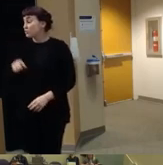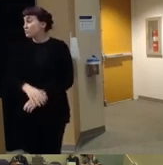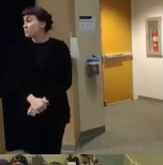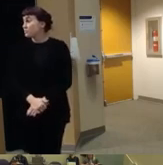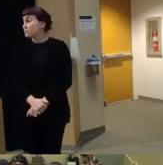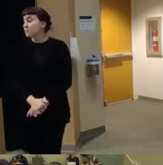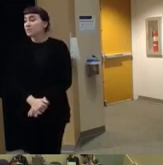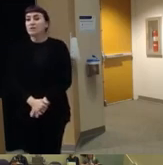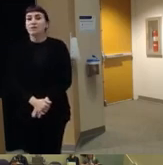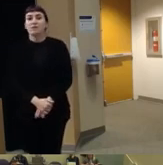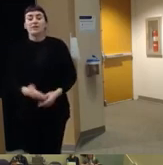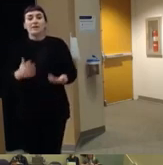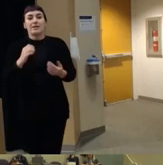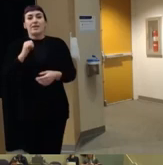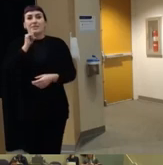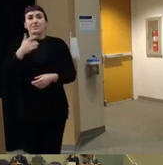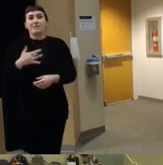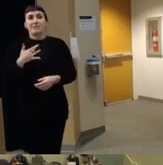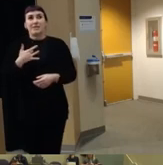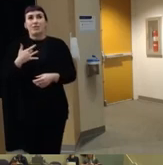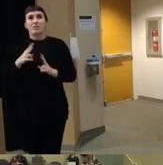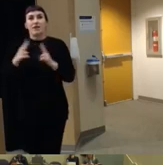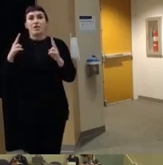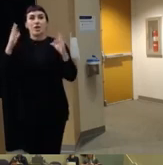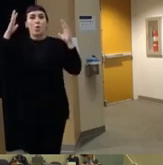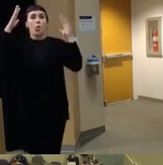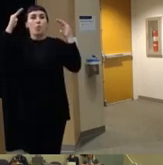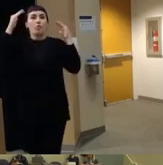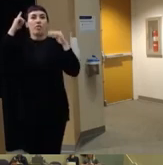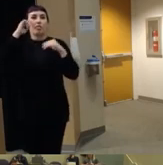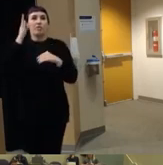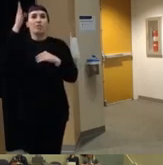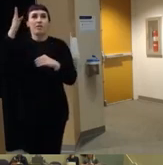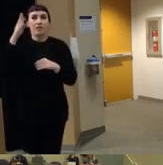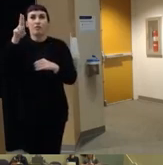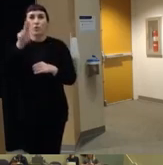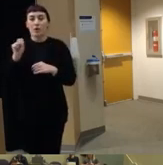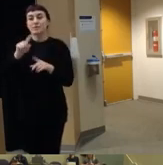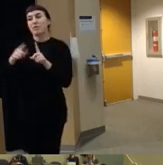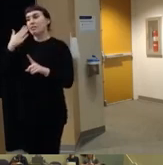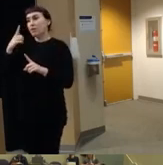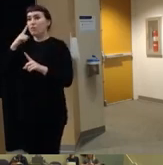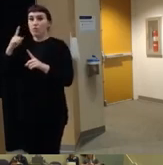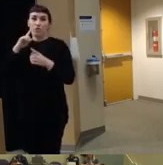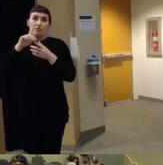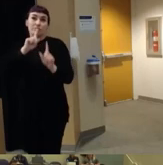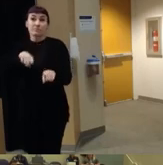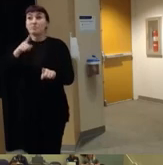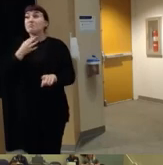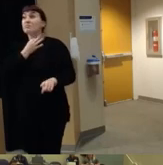very uh hopeful outlook for those of us here in the United States but thank you for your cand um I'm curious if there are other questions here in the